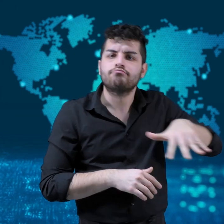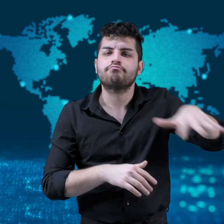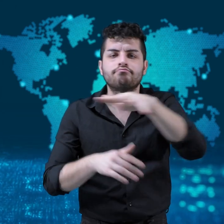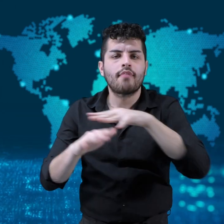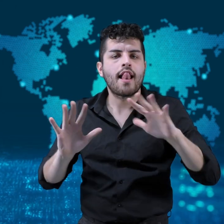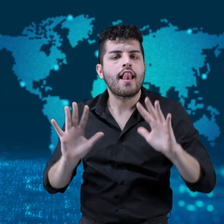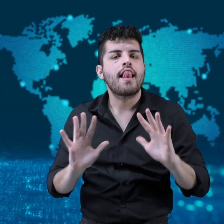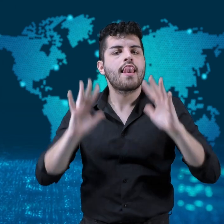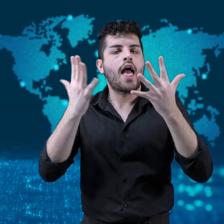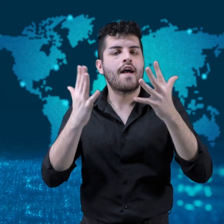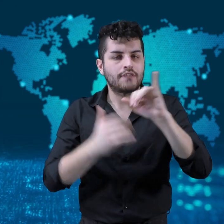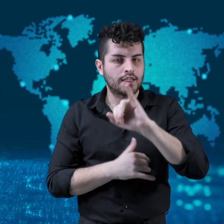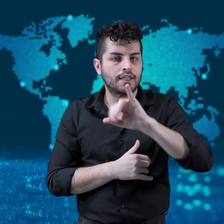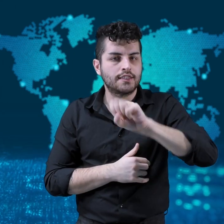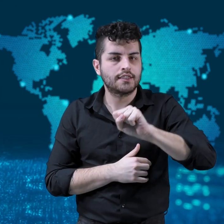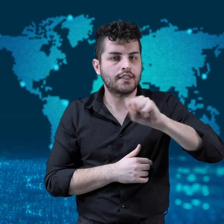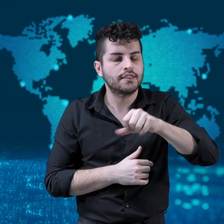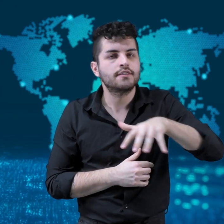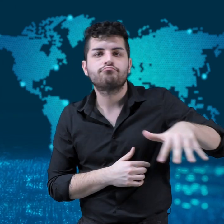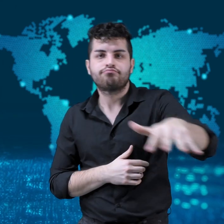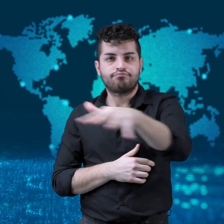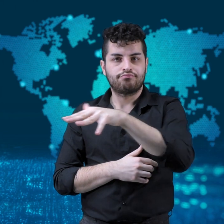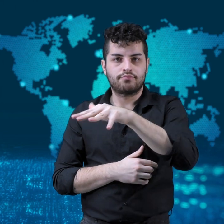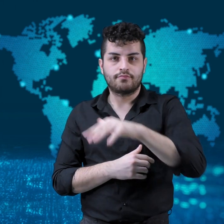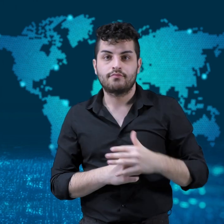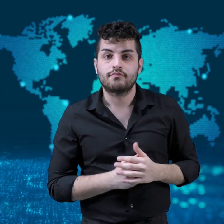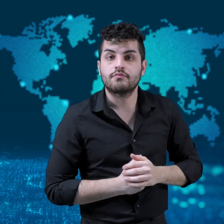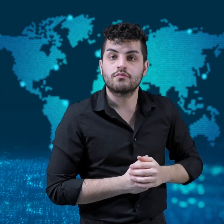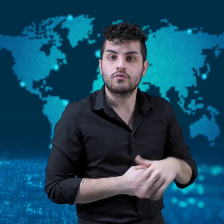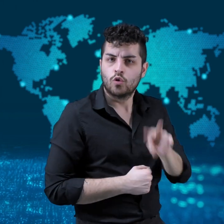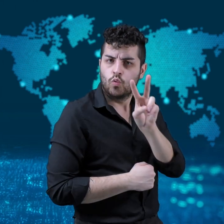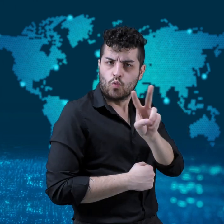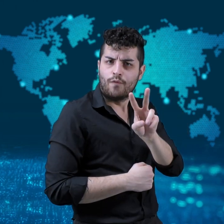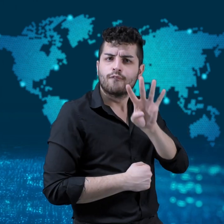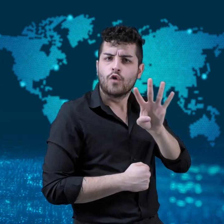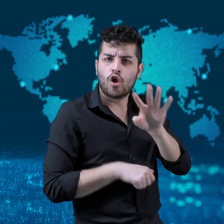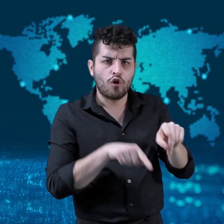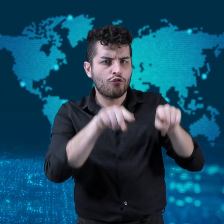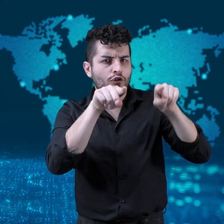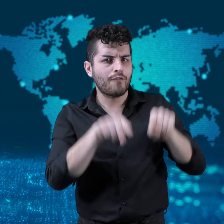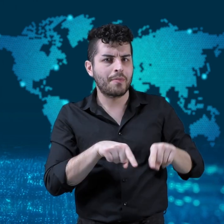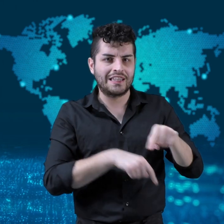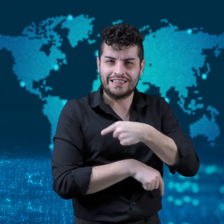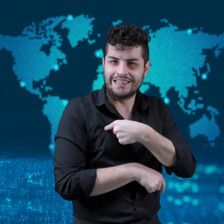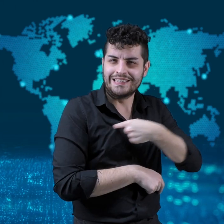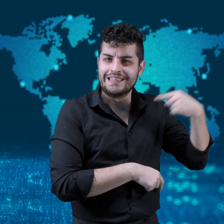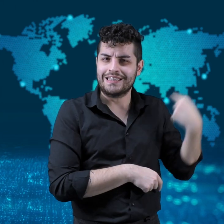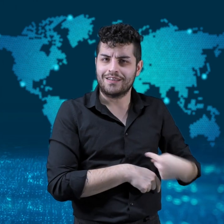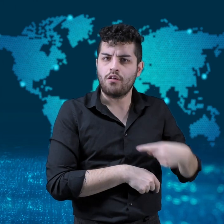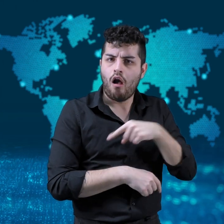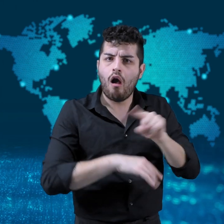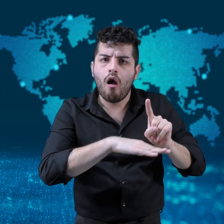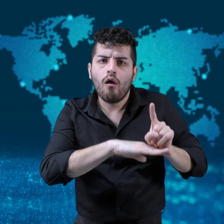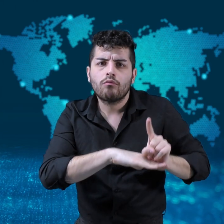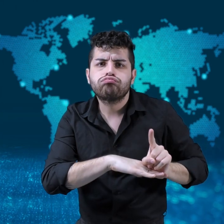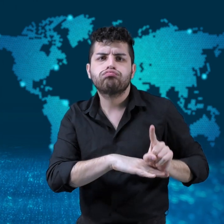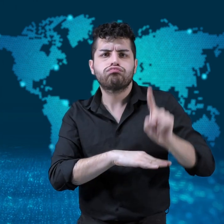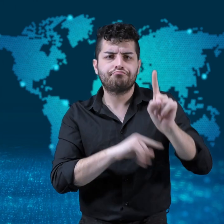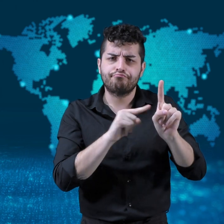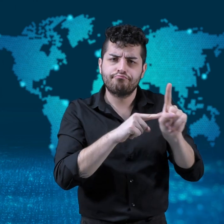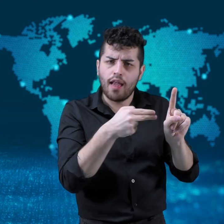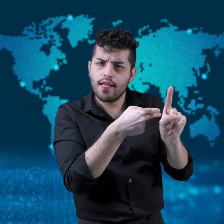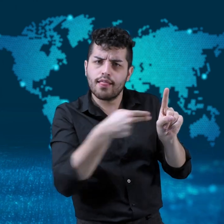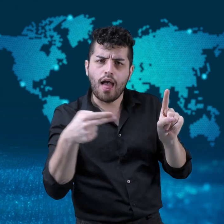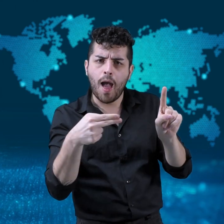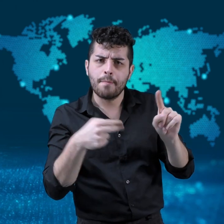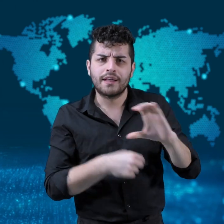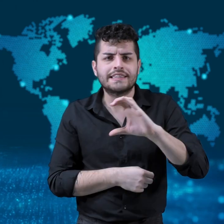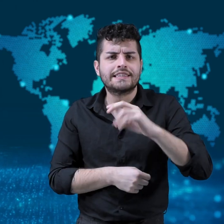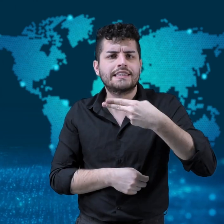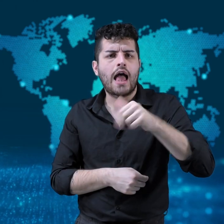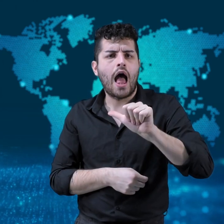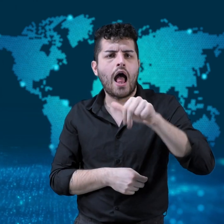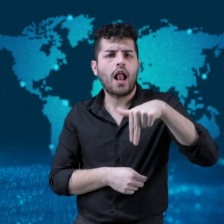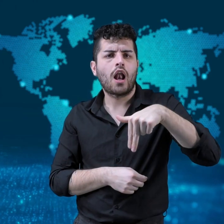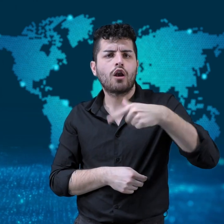China sent its Chang’e 5 mission to the moon to bring back moon rocks